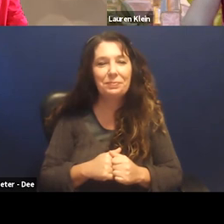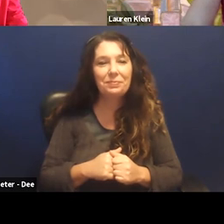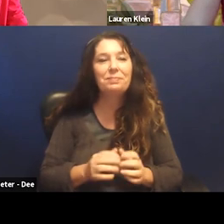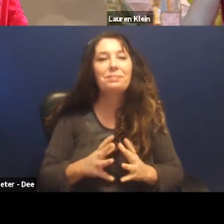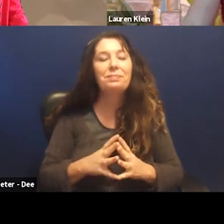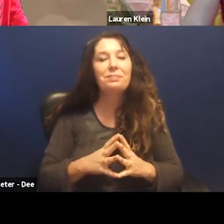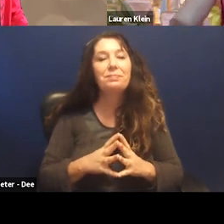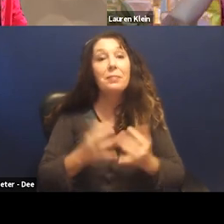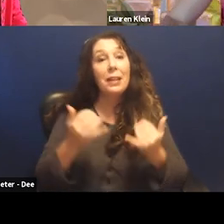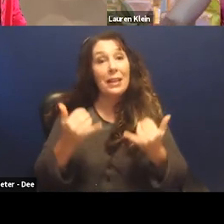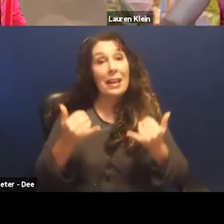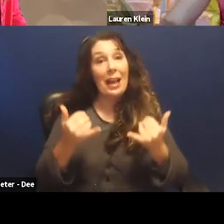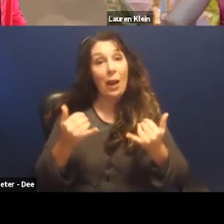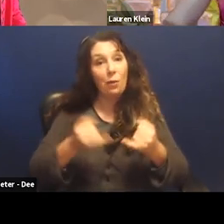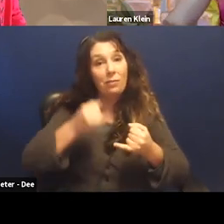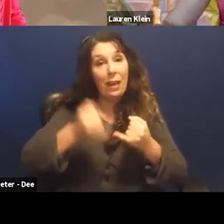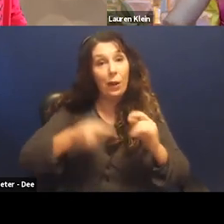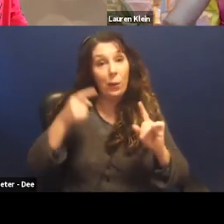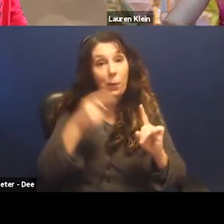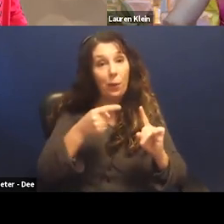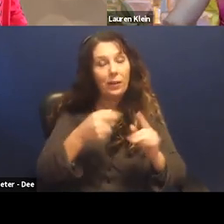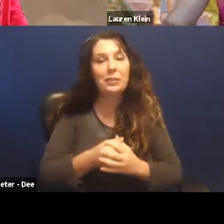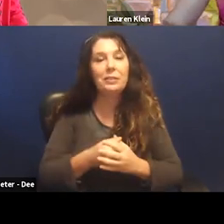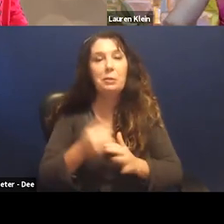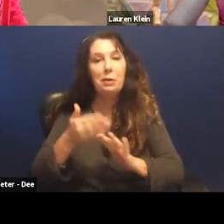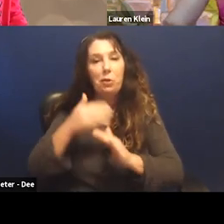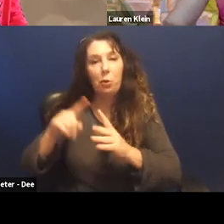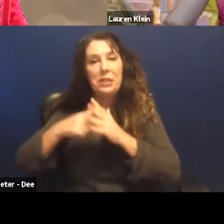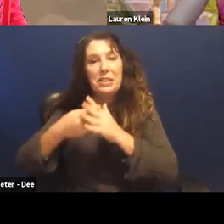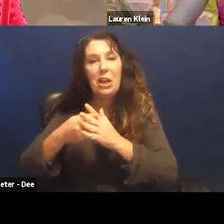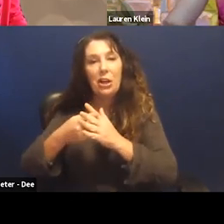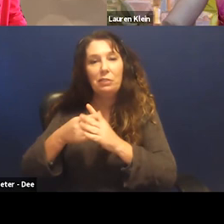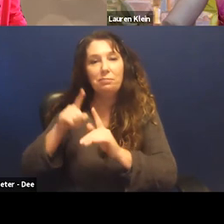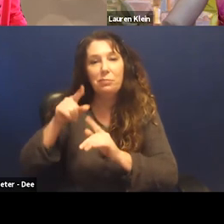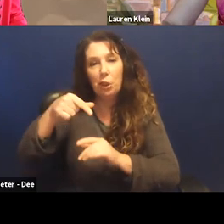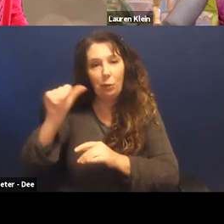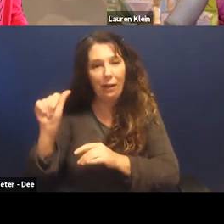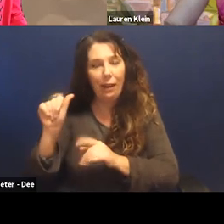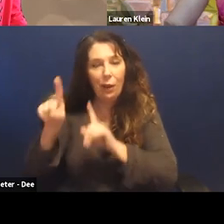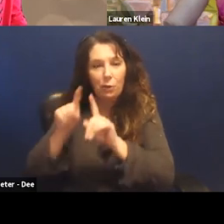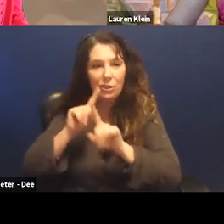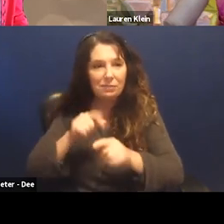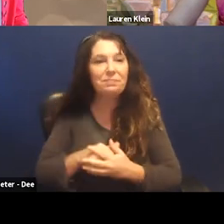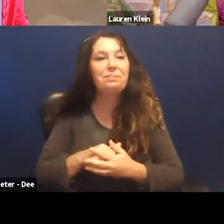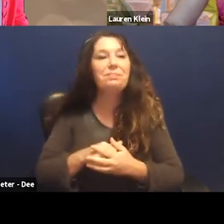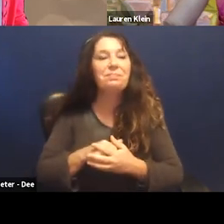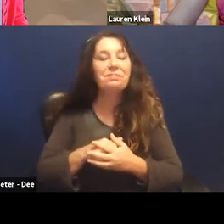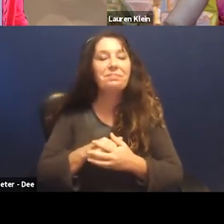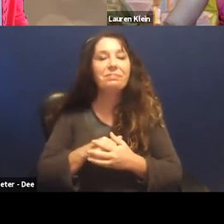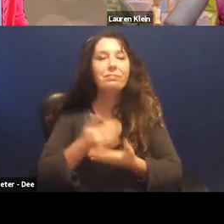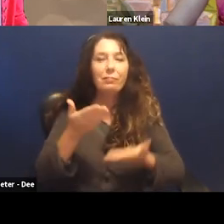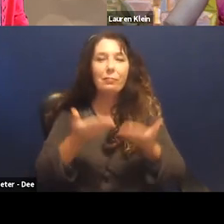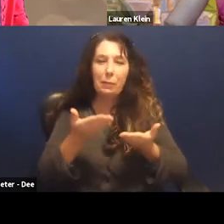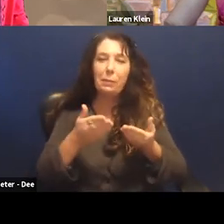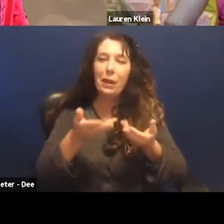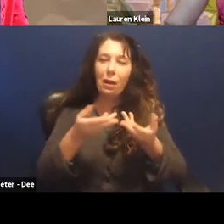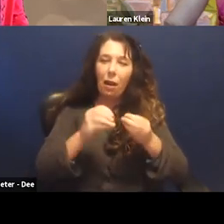And this brings us to the final point we want to make before q amp A, which may already be obvious from the examples that we've shown.